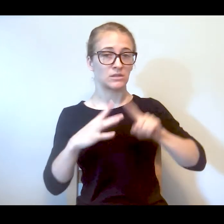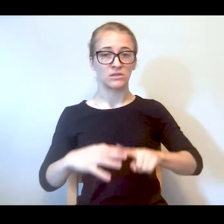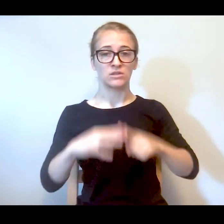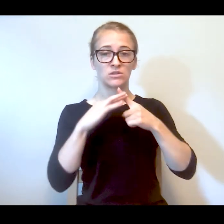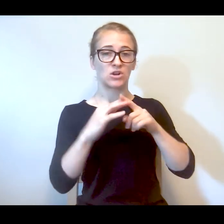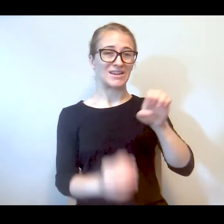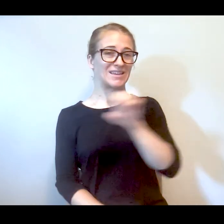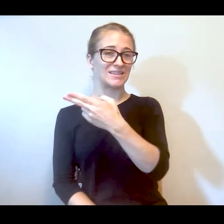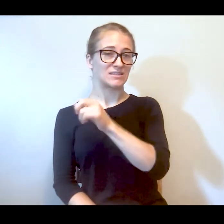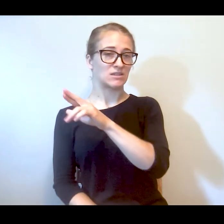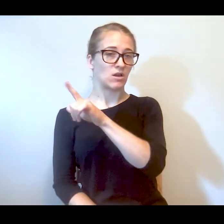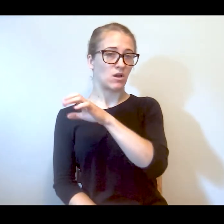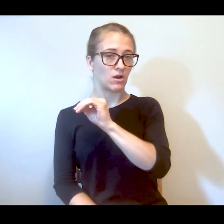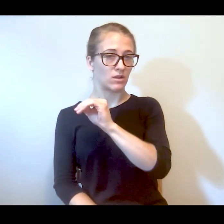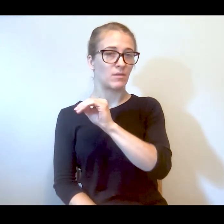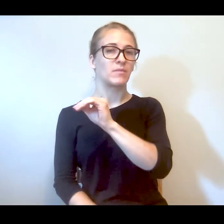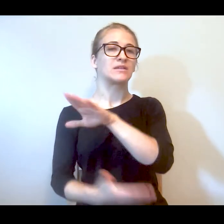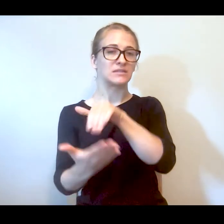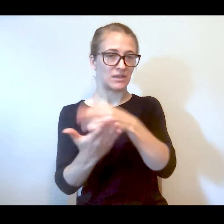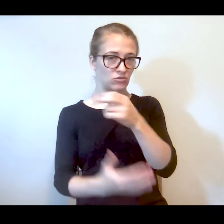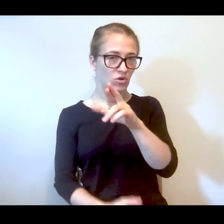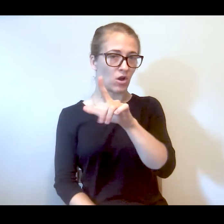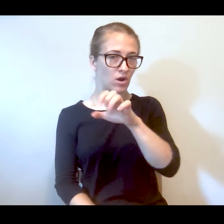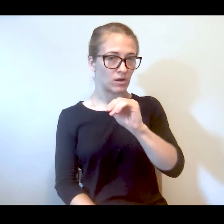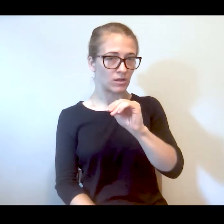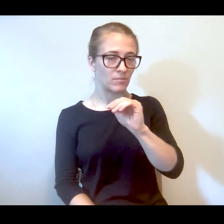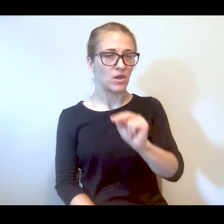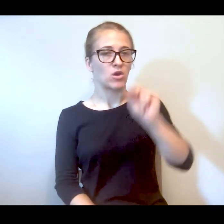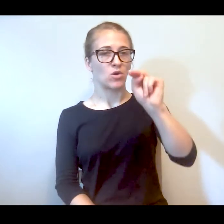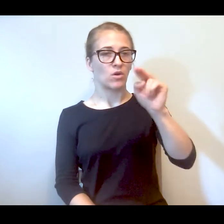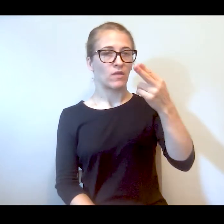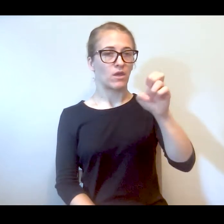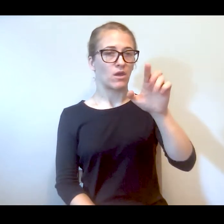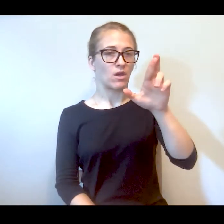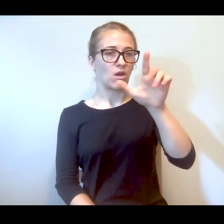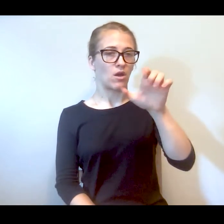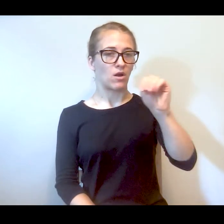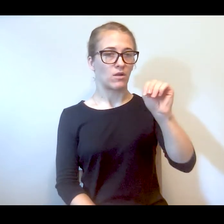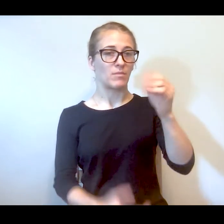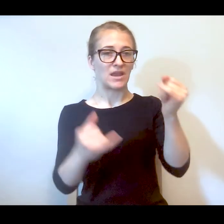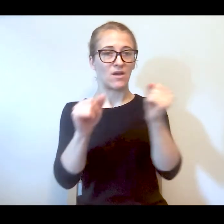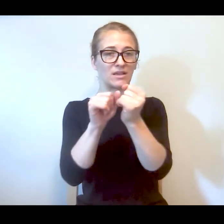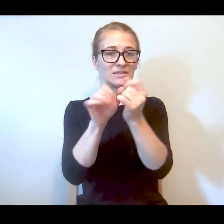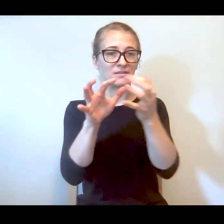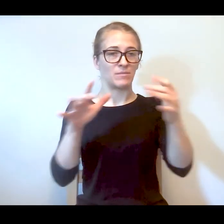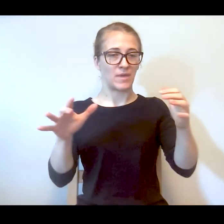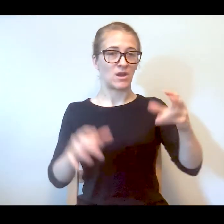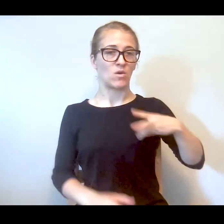East Harlem then Central Harlem then North Harlem and now it's expanding to Washington Heights Innwood